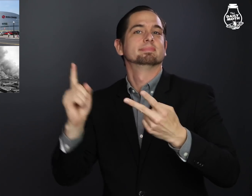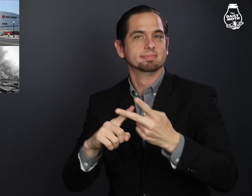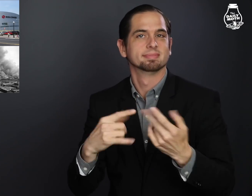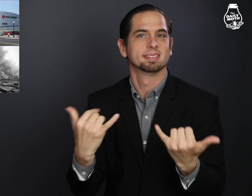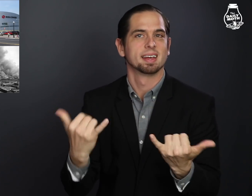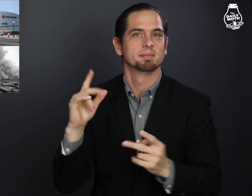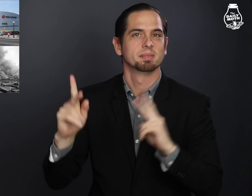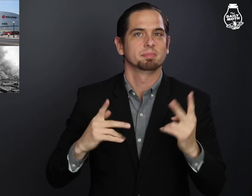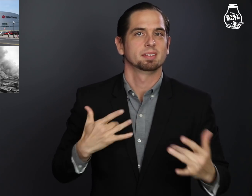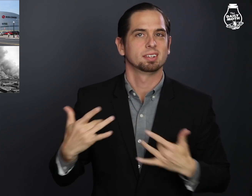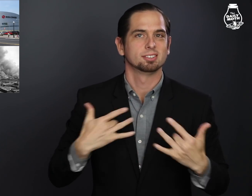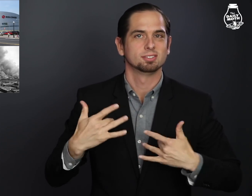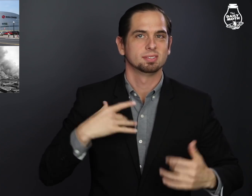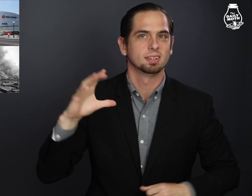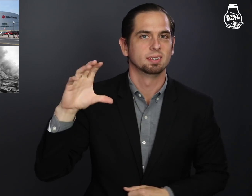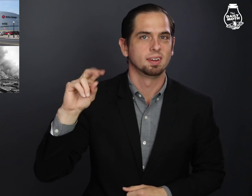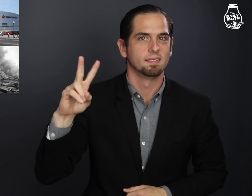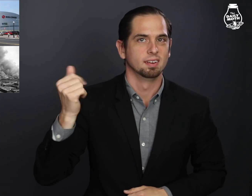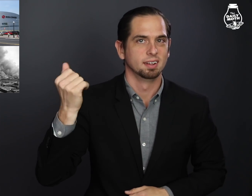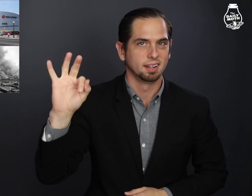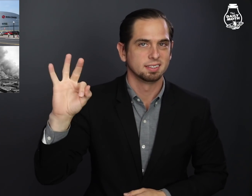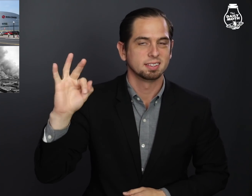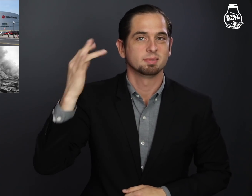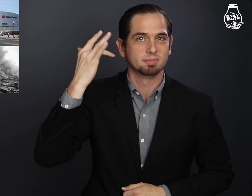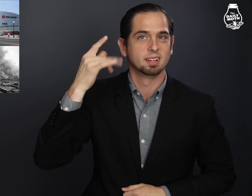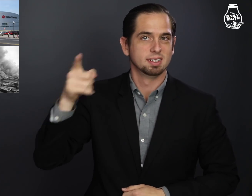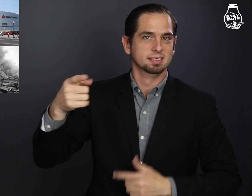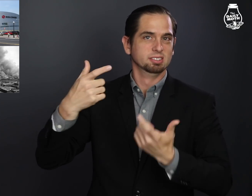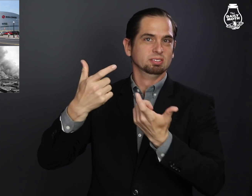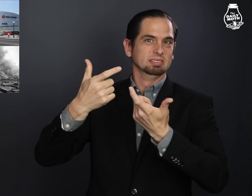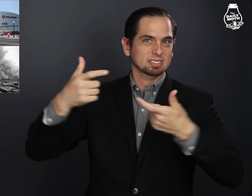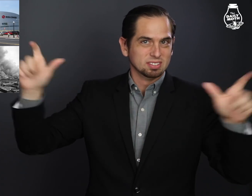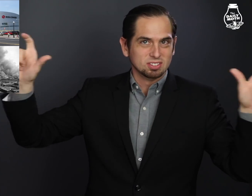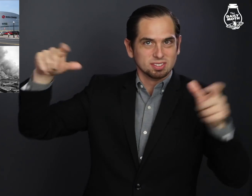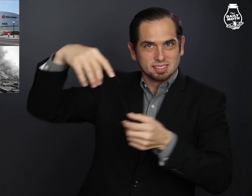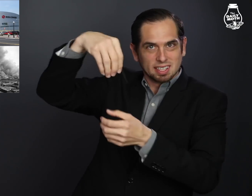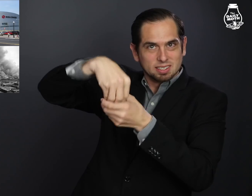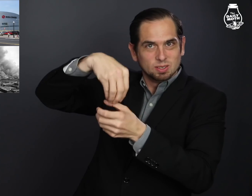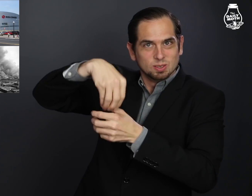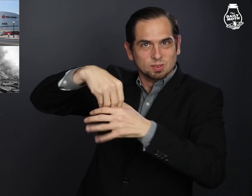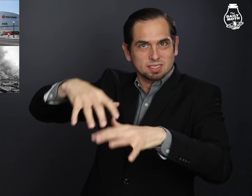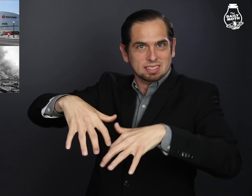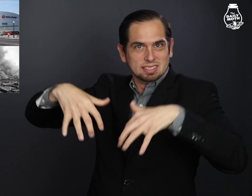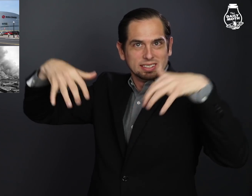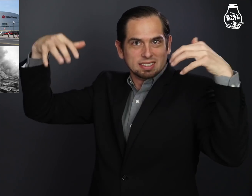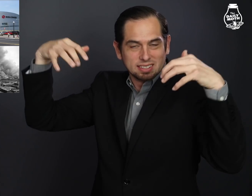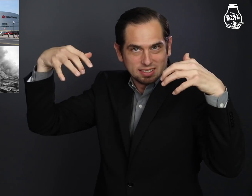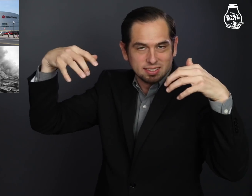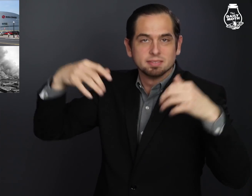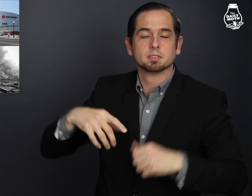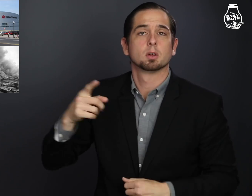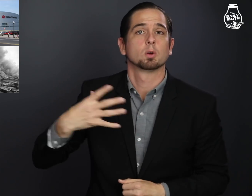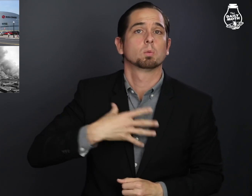There are concerns with Covid-19 because it will be a large, indoors gathering.